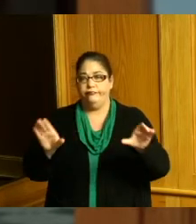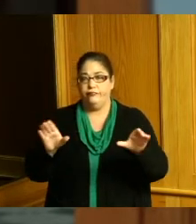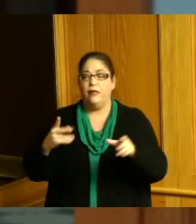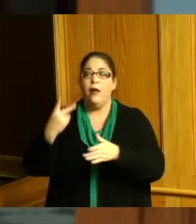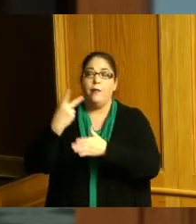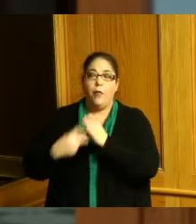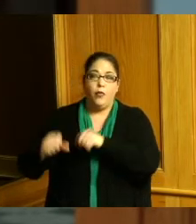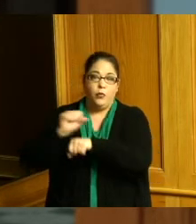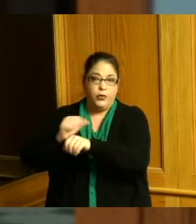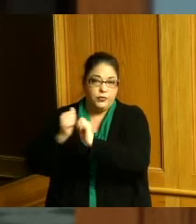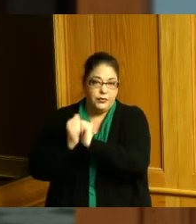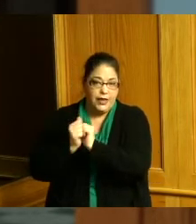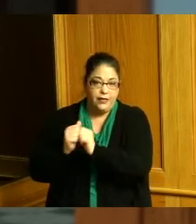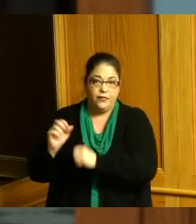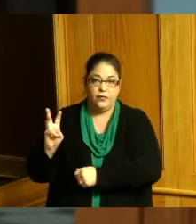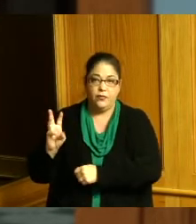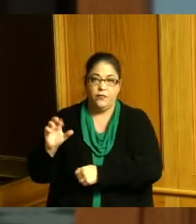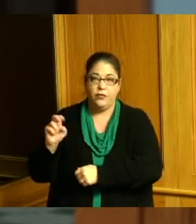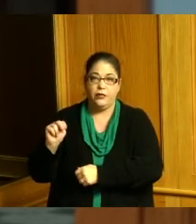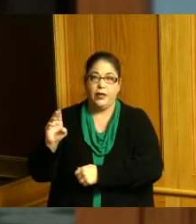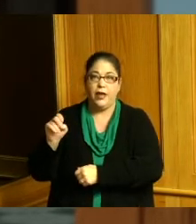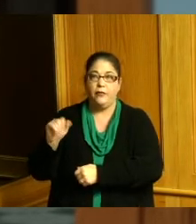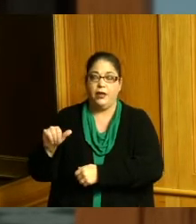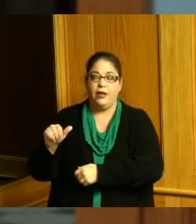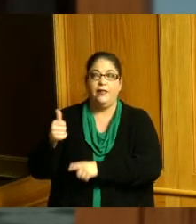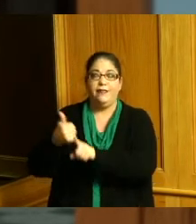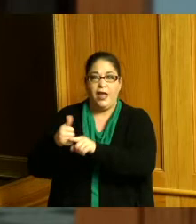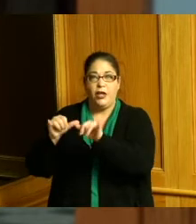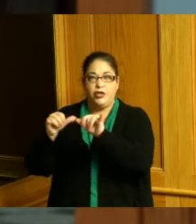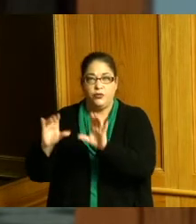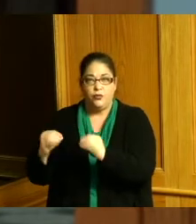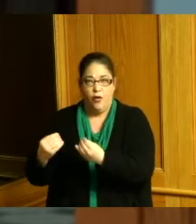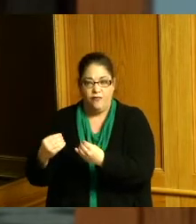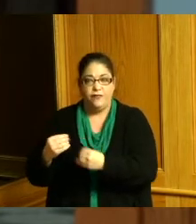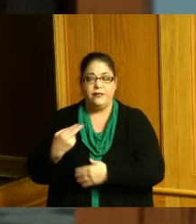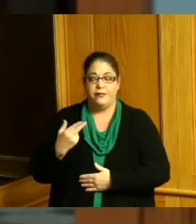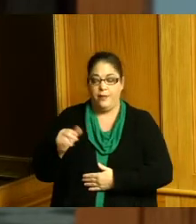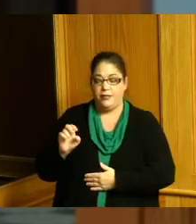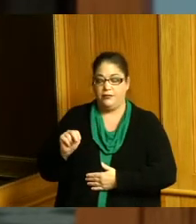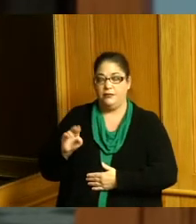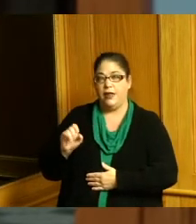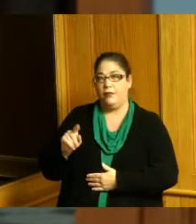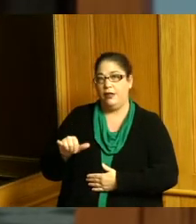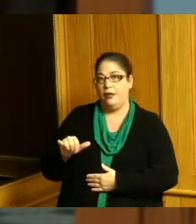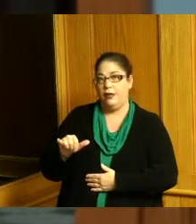between warren county engineer's office Hamilton County and the warren county tid